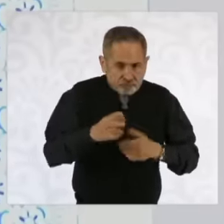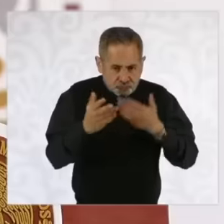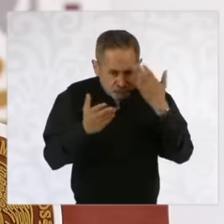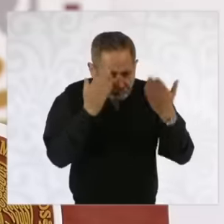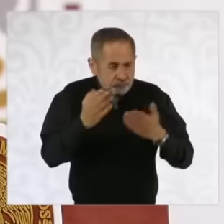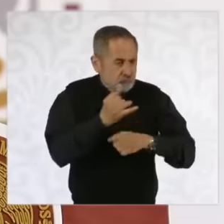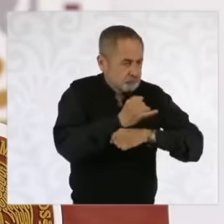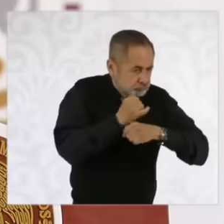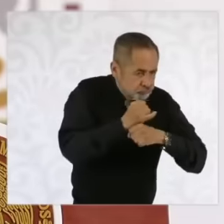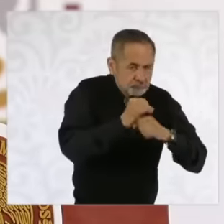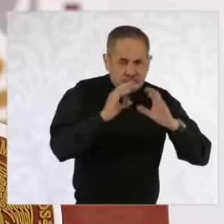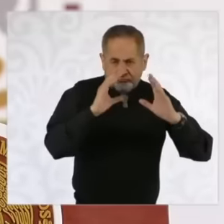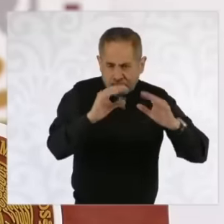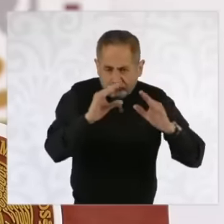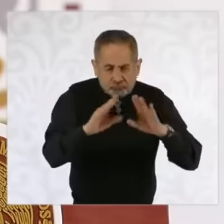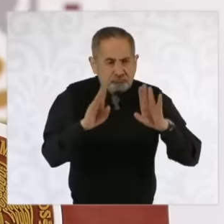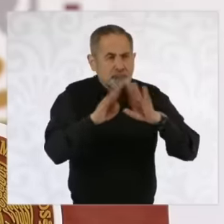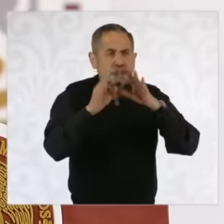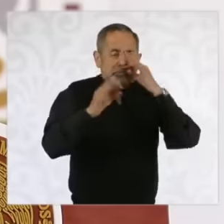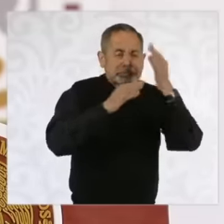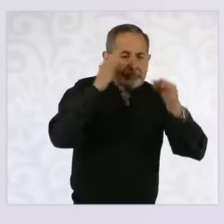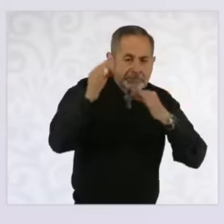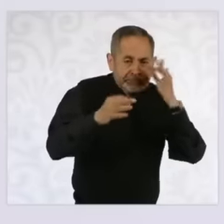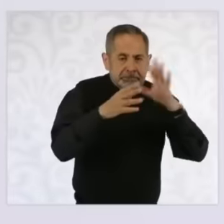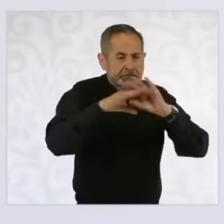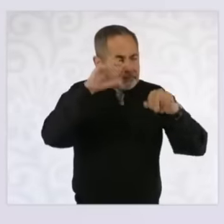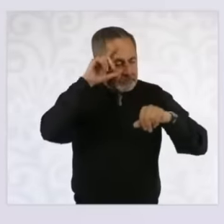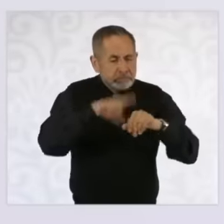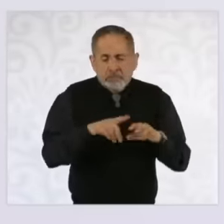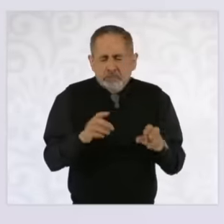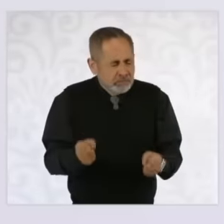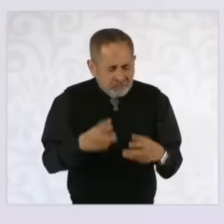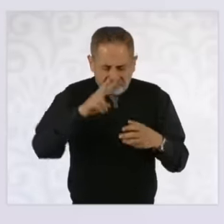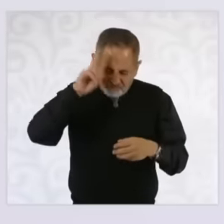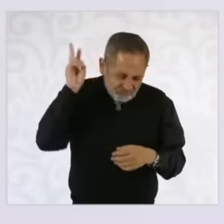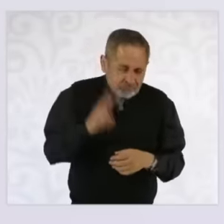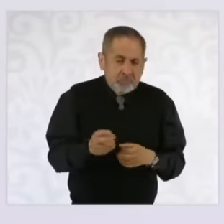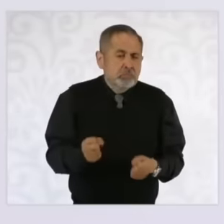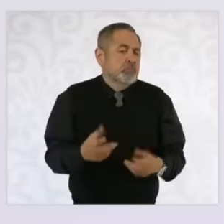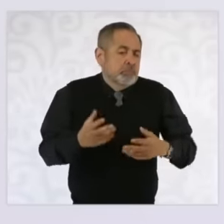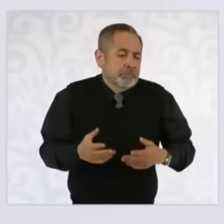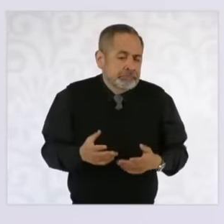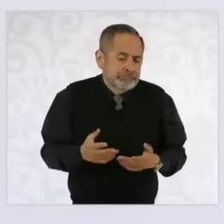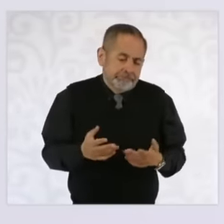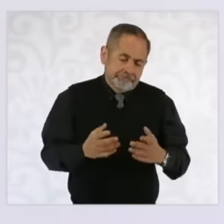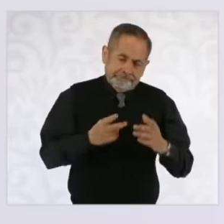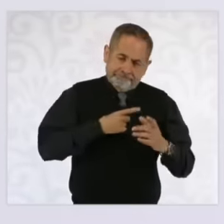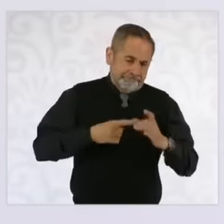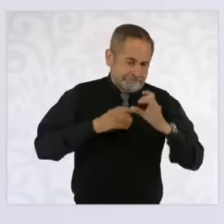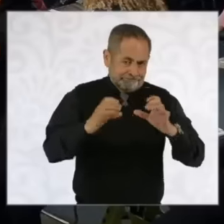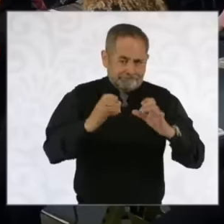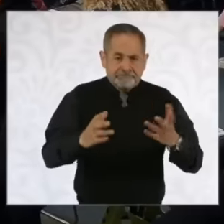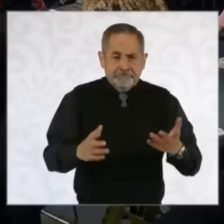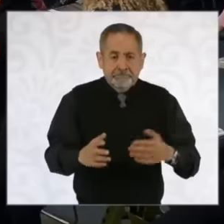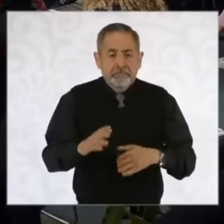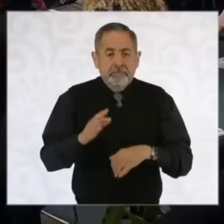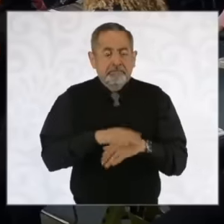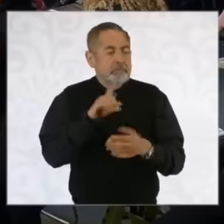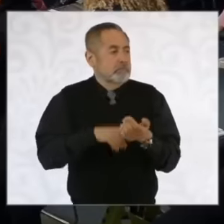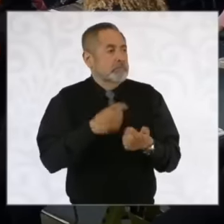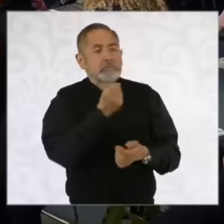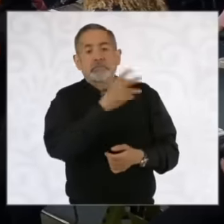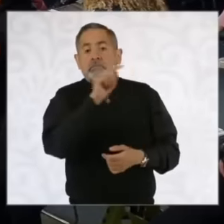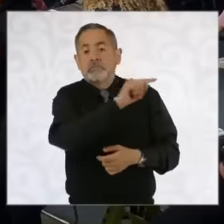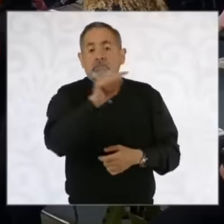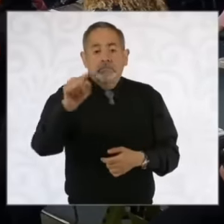research, dissemination of culture, and because there are universities and I repeat,